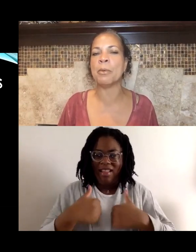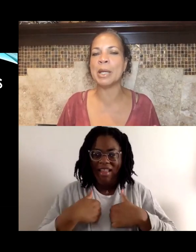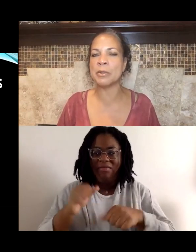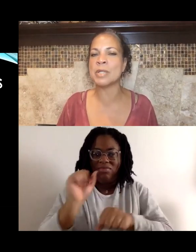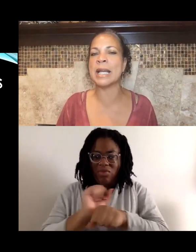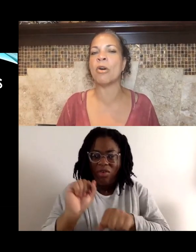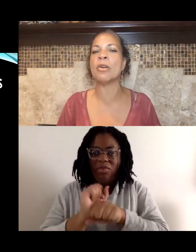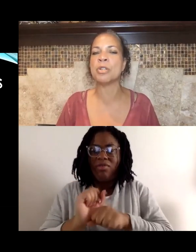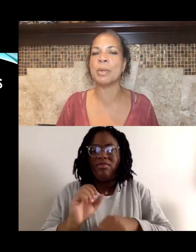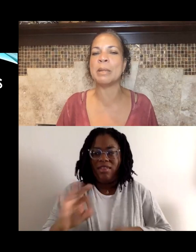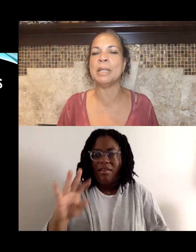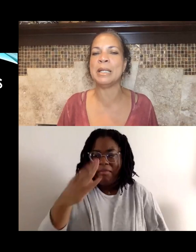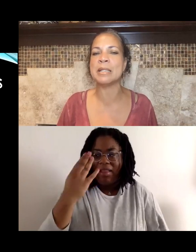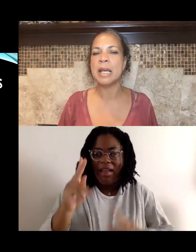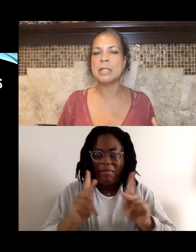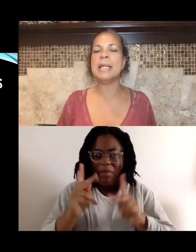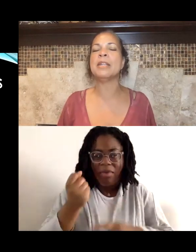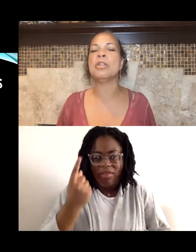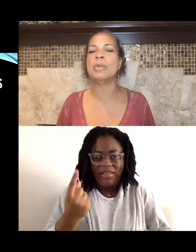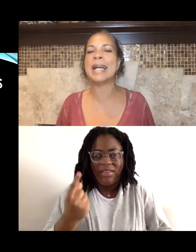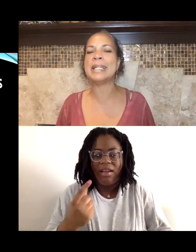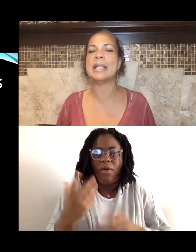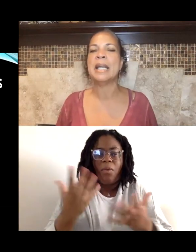we understand also what it means to be united